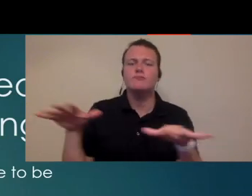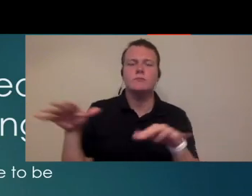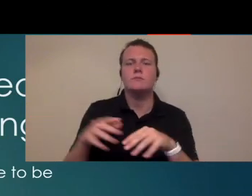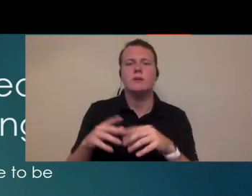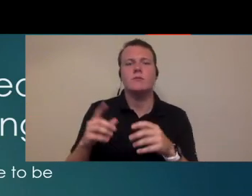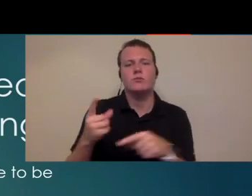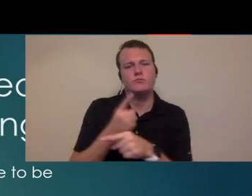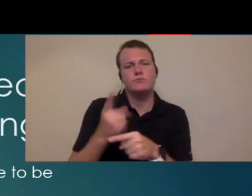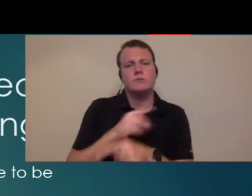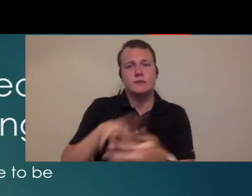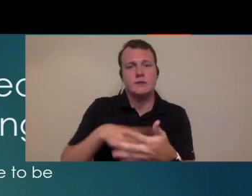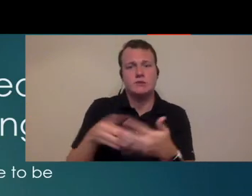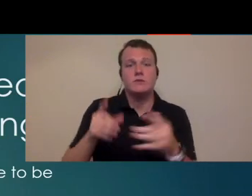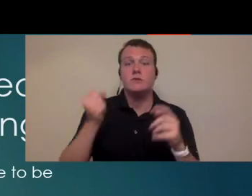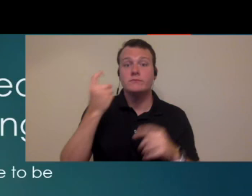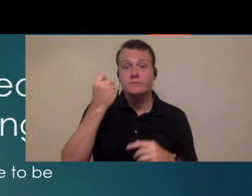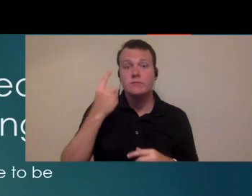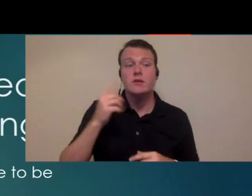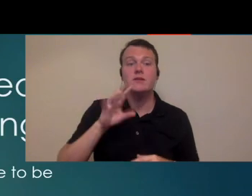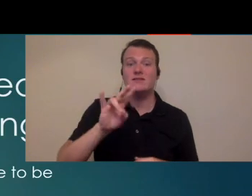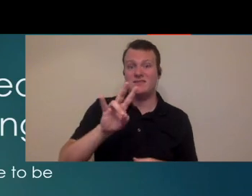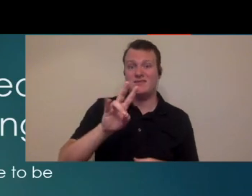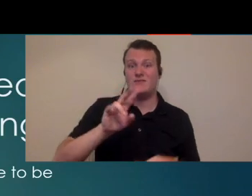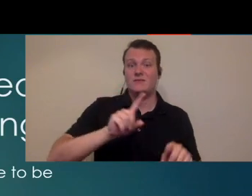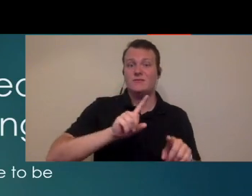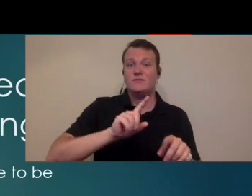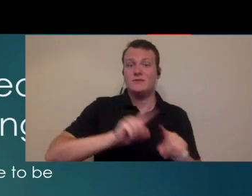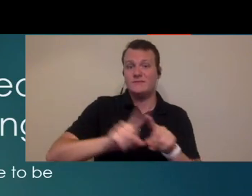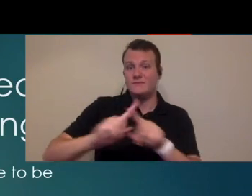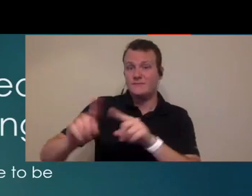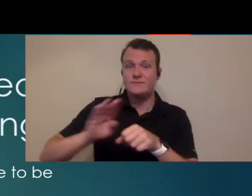bit more routinely scheduled but of all seven of our offices they all look very